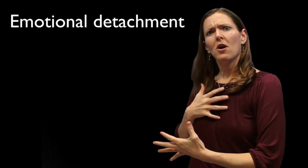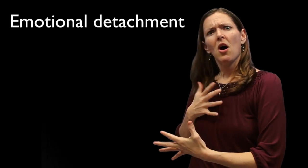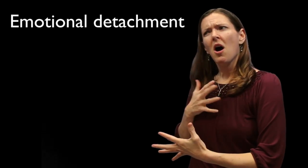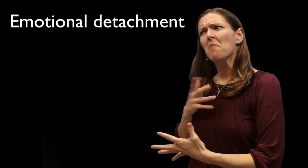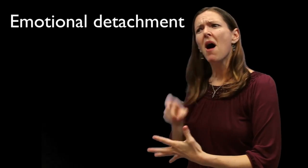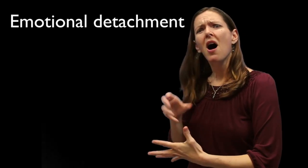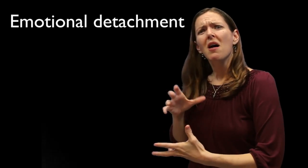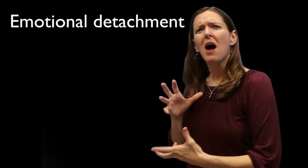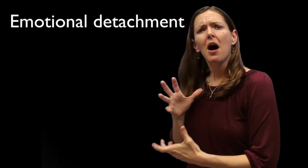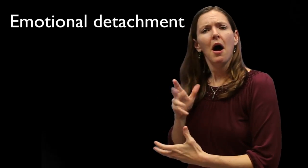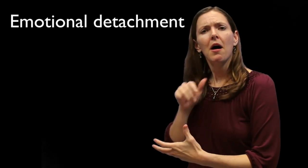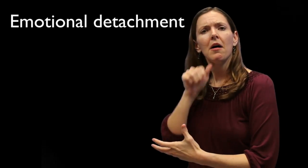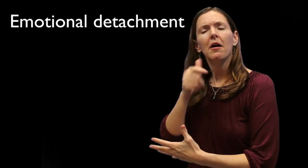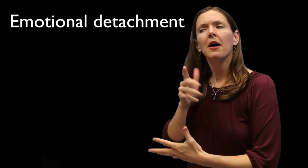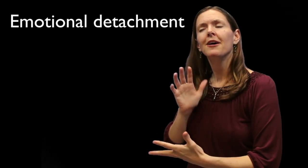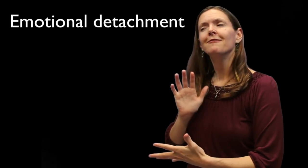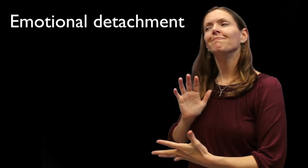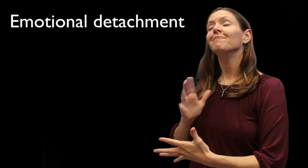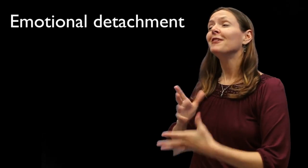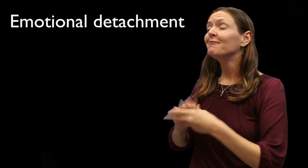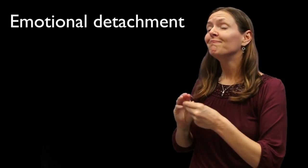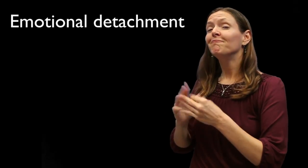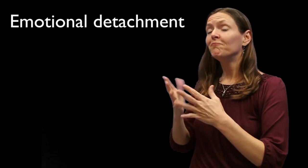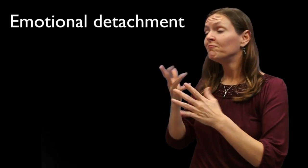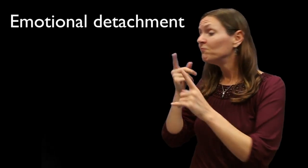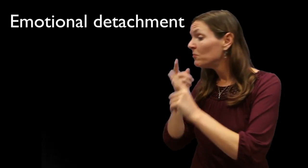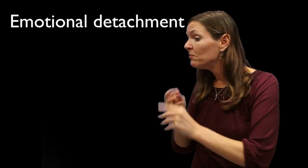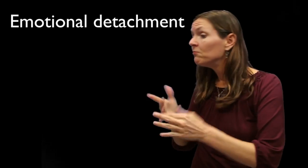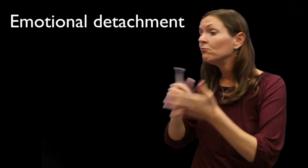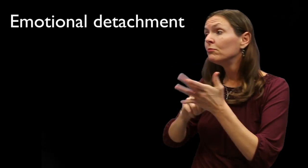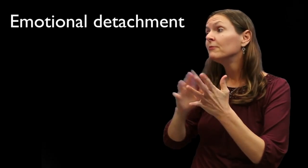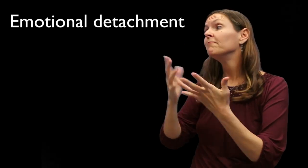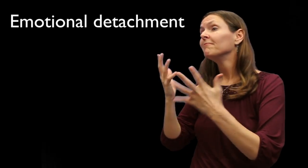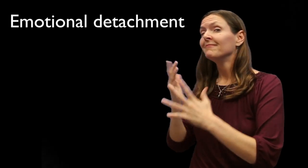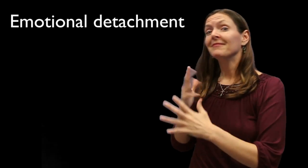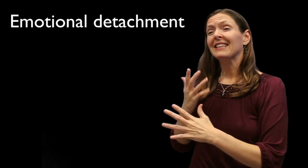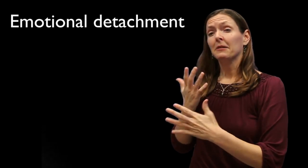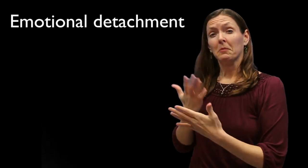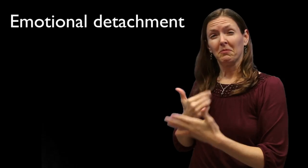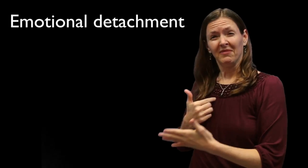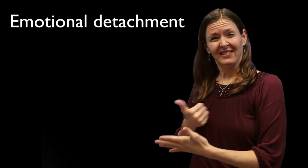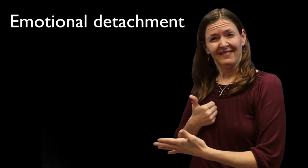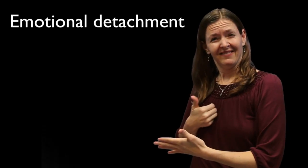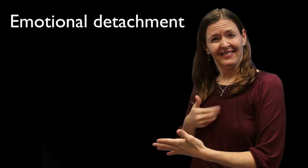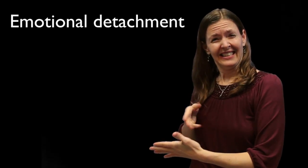The emotional attachment to the content is not evident. Maybe the presenter is completely against the idea